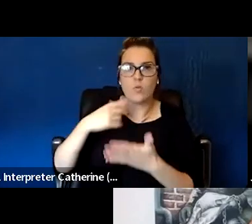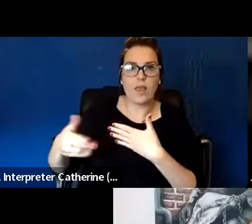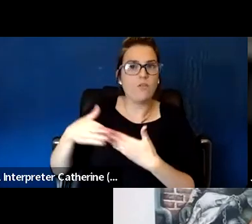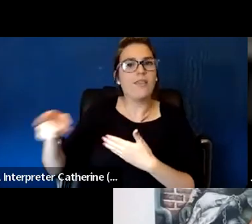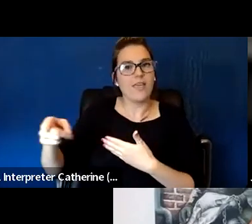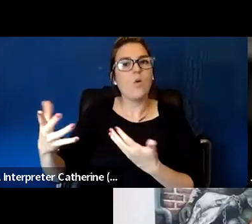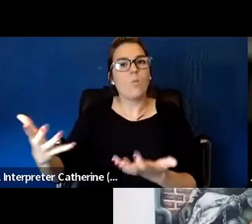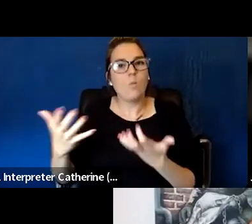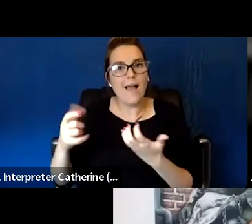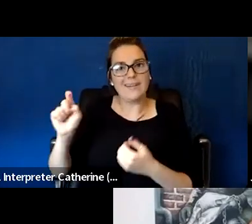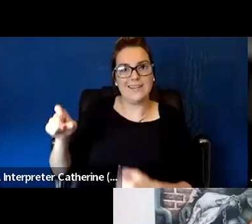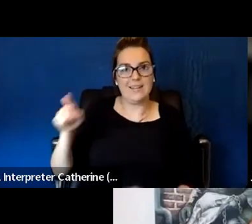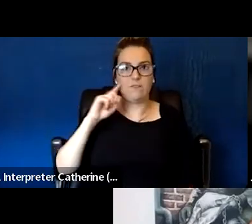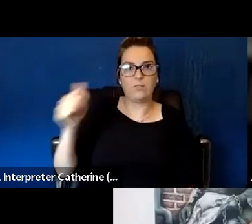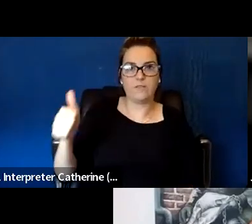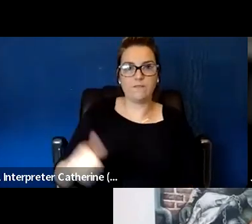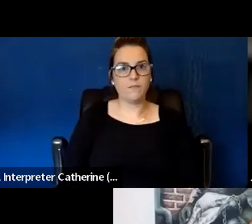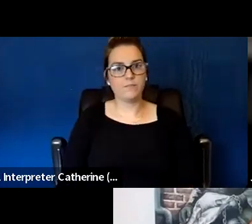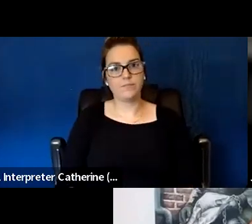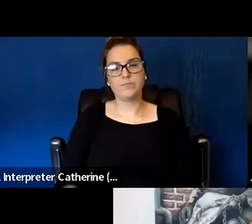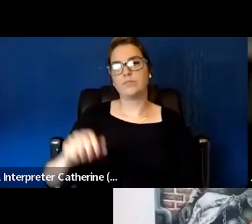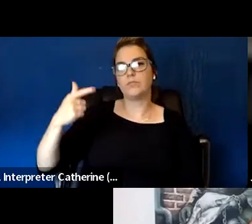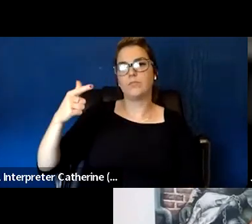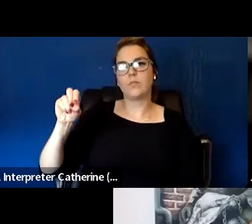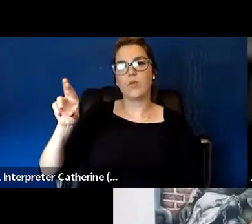So you all mentioned a couple of wonderful ways